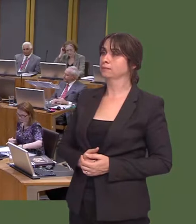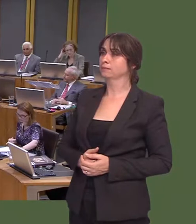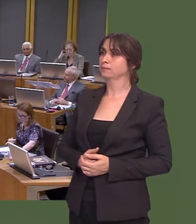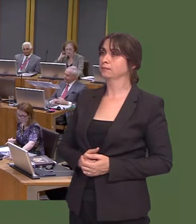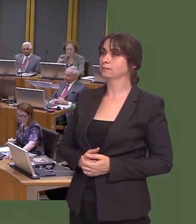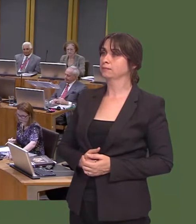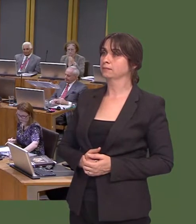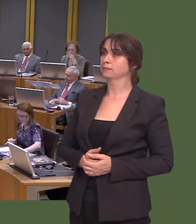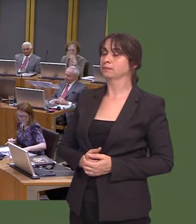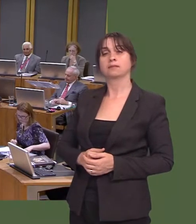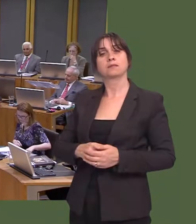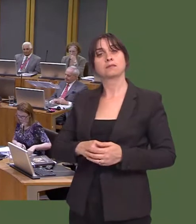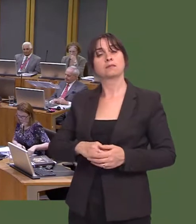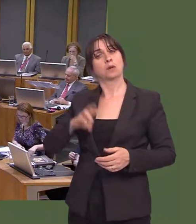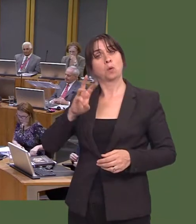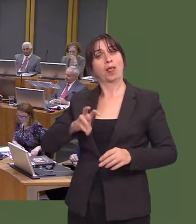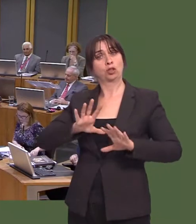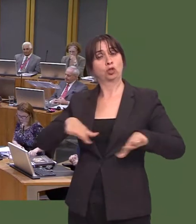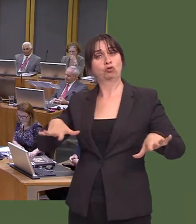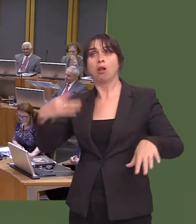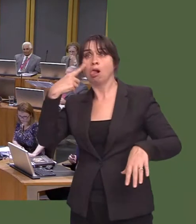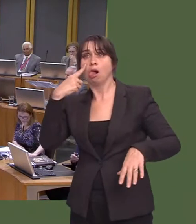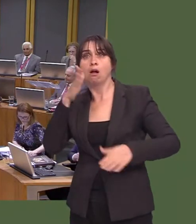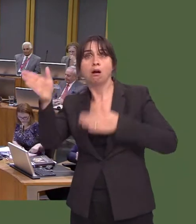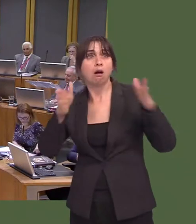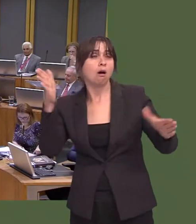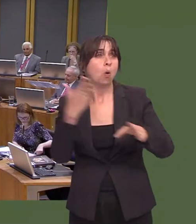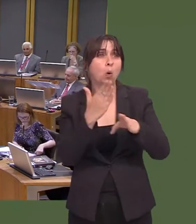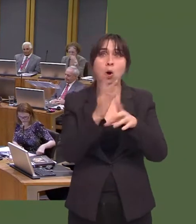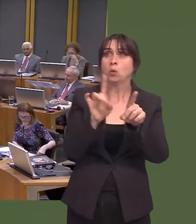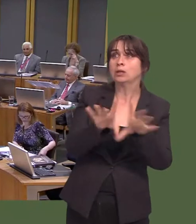for Welsh pupils is to improve links between our schools and industry.